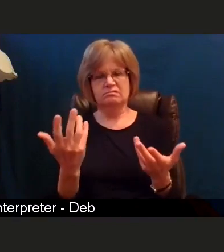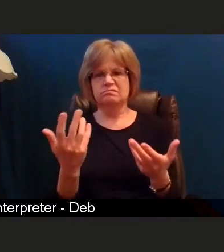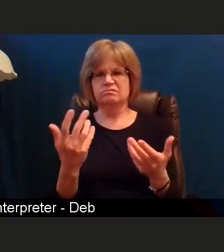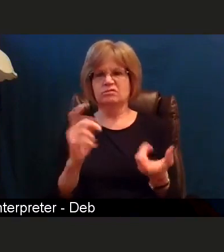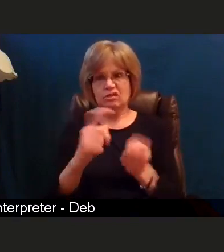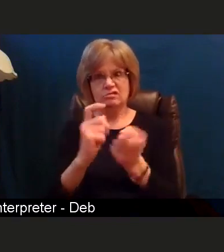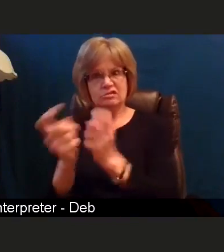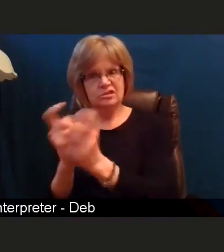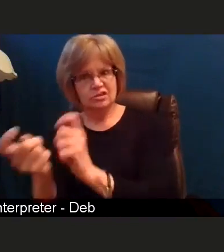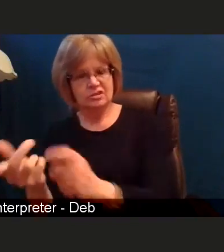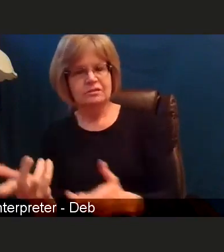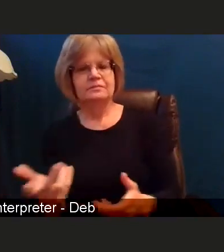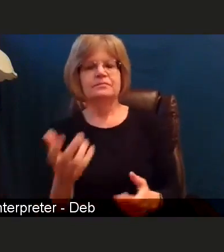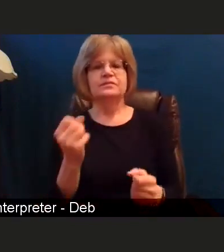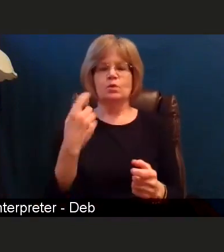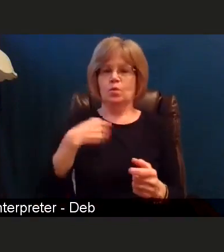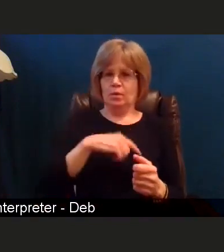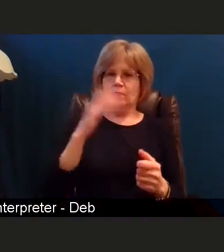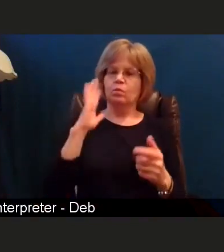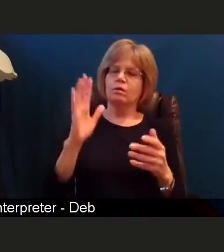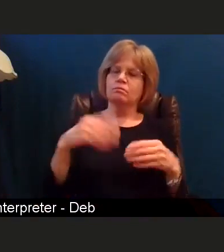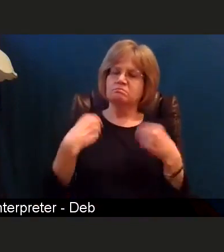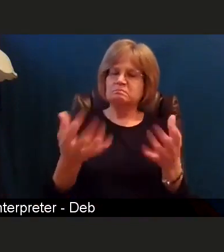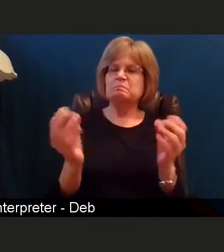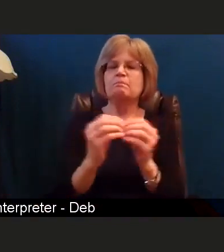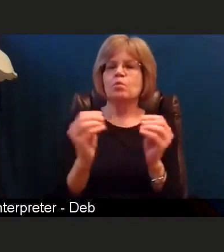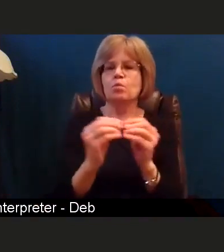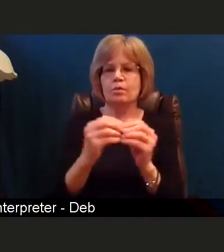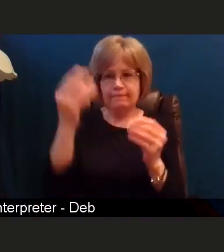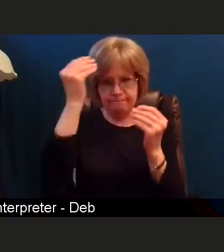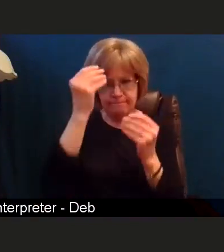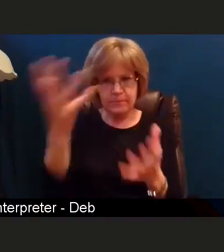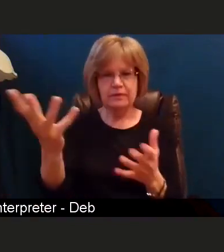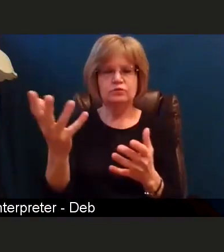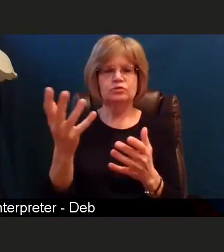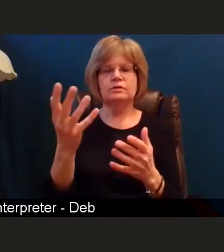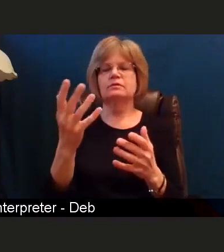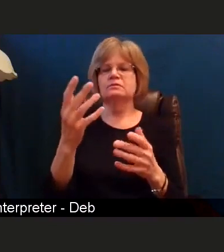to deliver more information in all the ways that we can but,